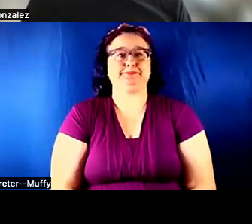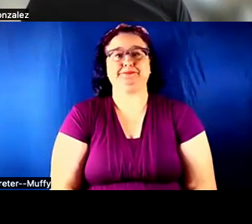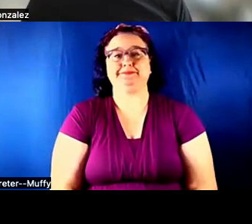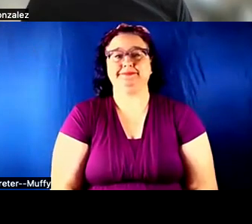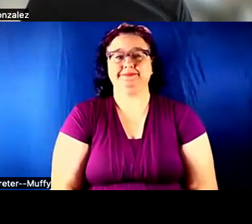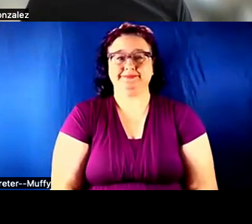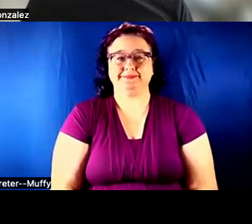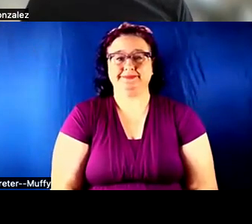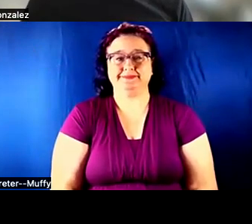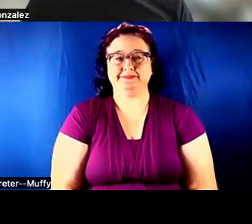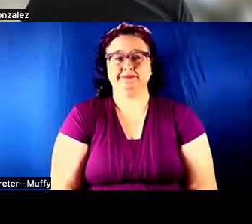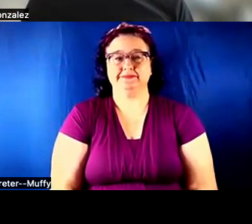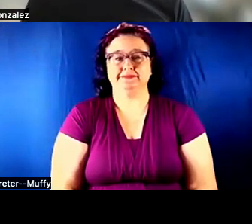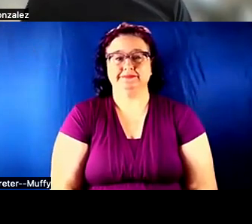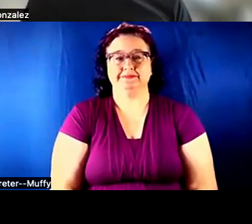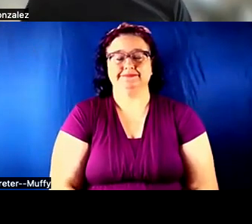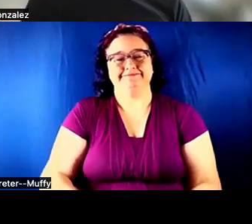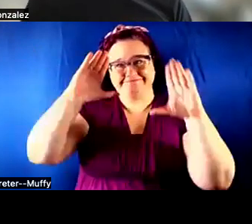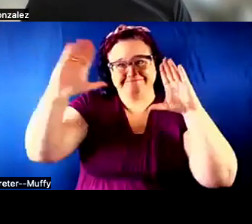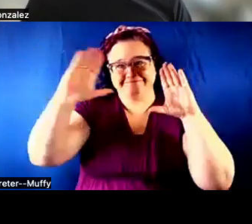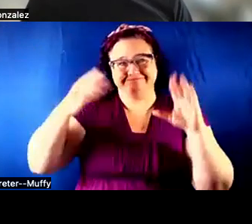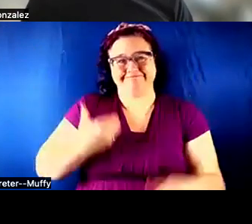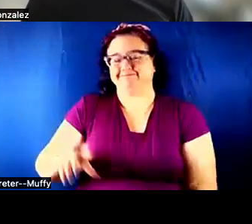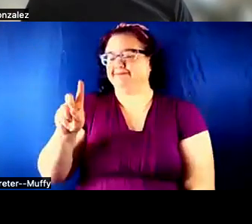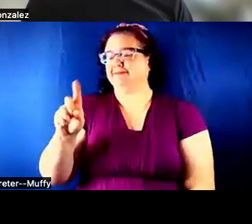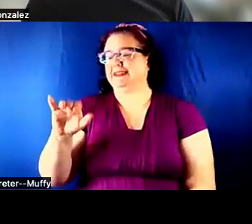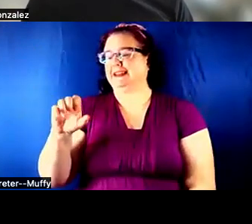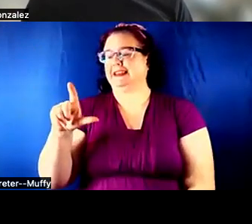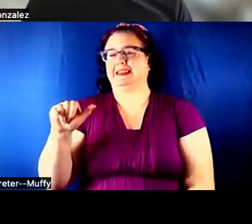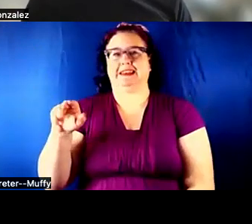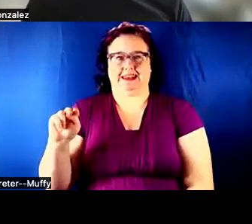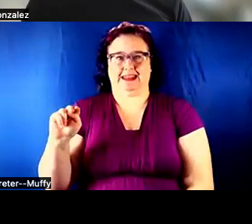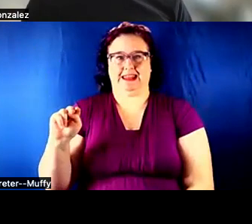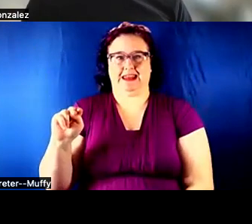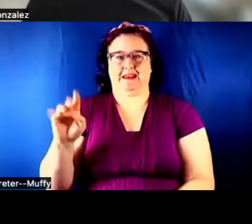HI, EVERYBODY. I'M DYLAN. I'M THE COORDINATION TEAM LEAD FOR